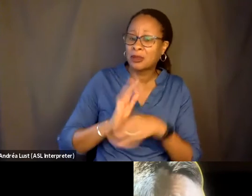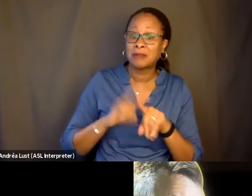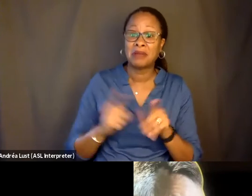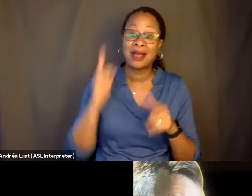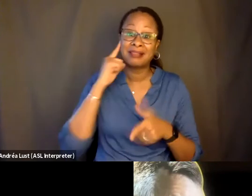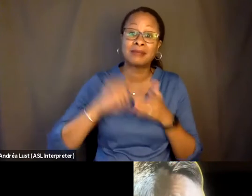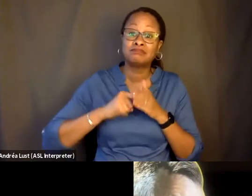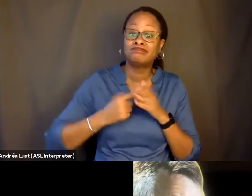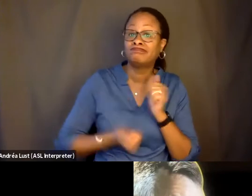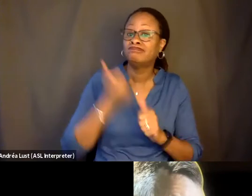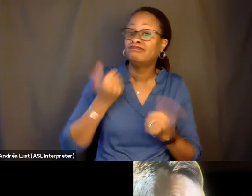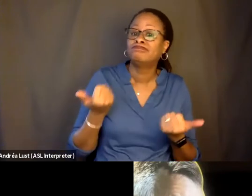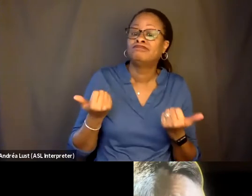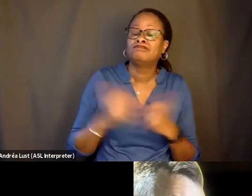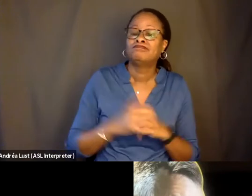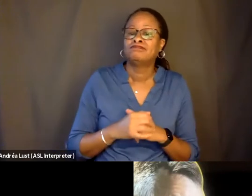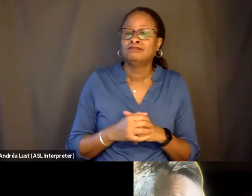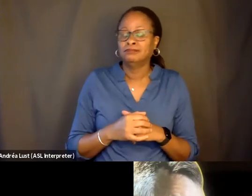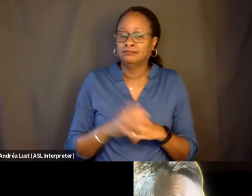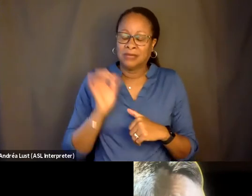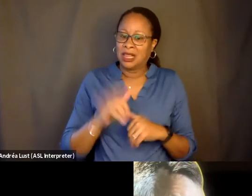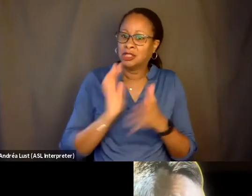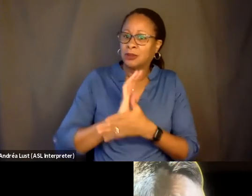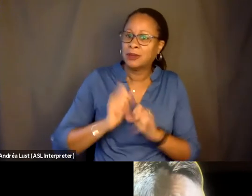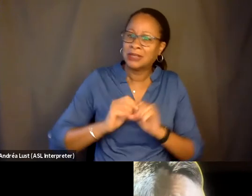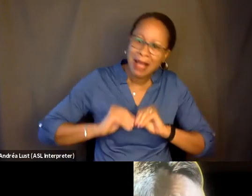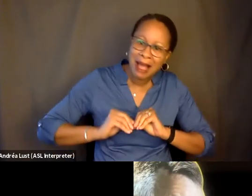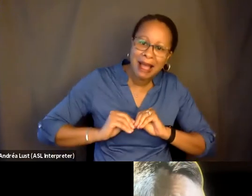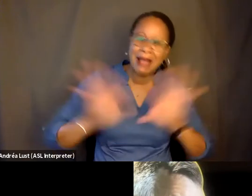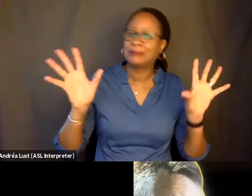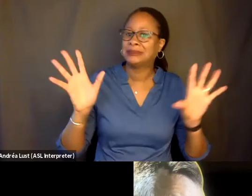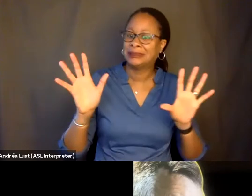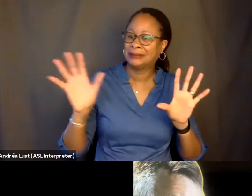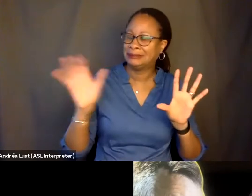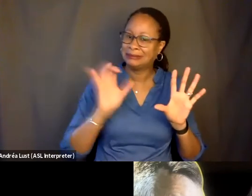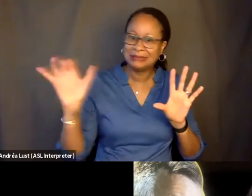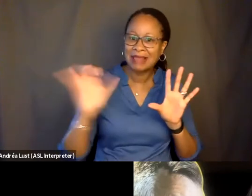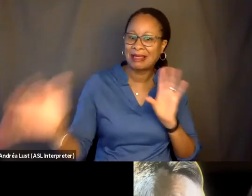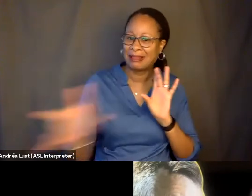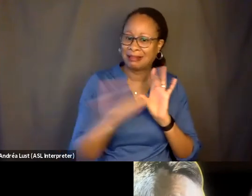for it is that it's absolutely nothing like your first film, "Cameraperson," which